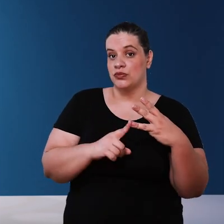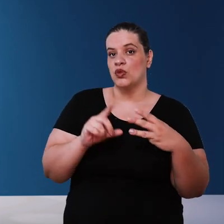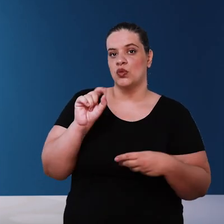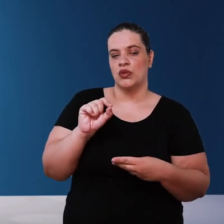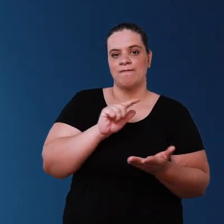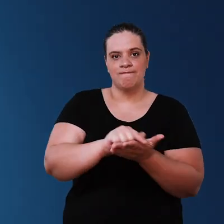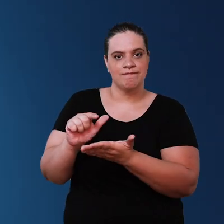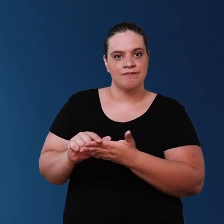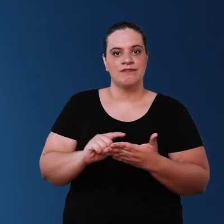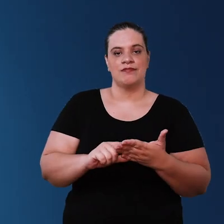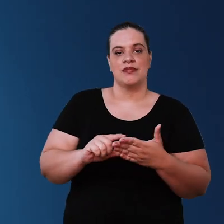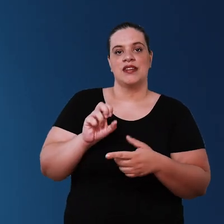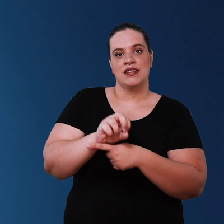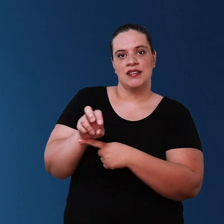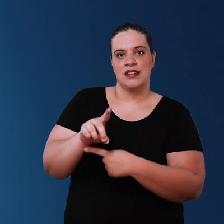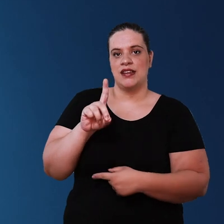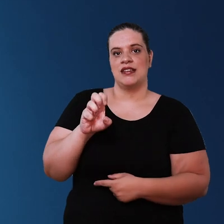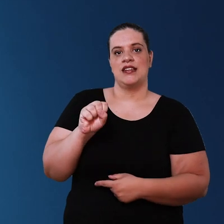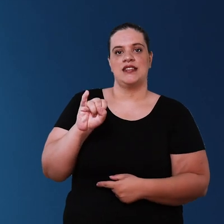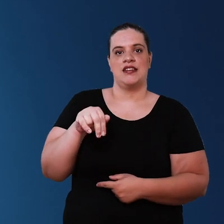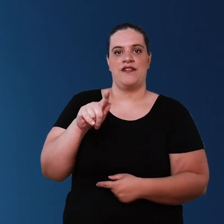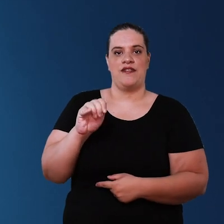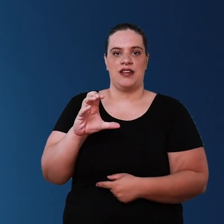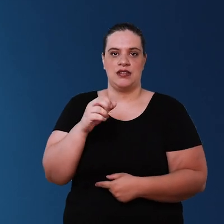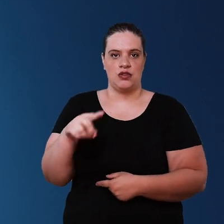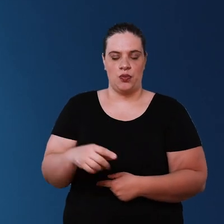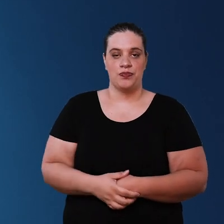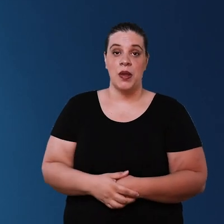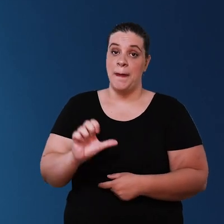disinfection first we can talk about the chlorine that is normally applied in